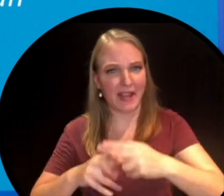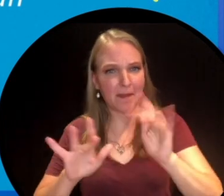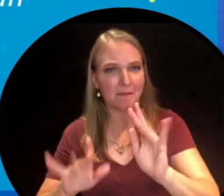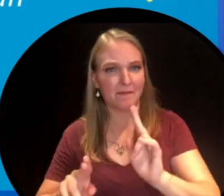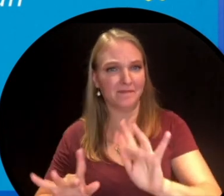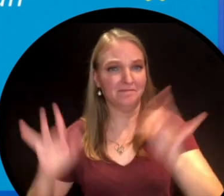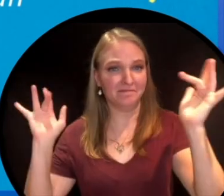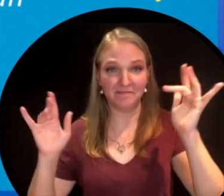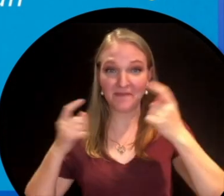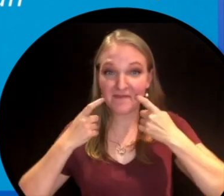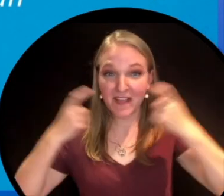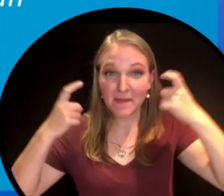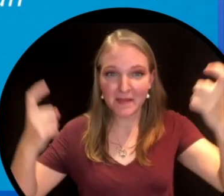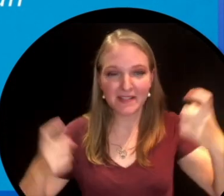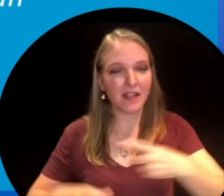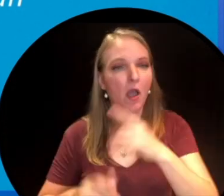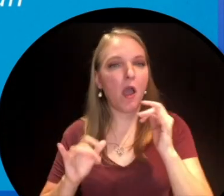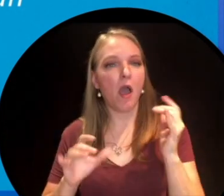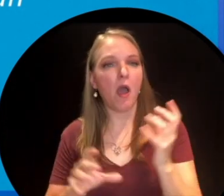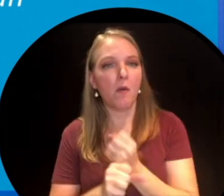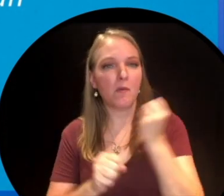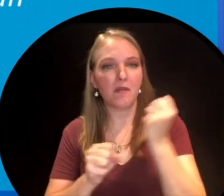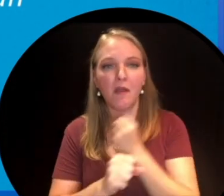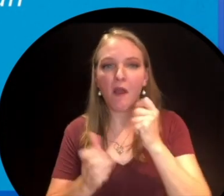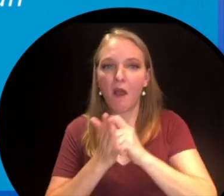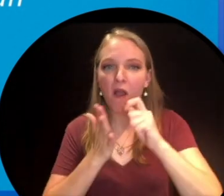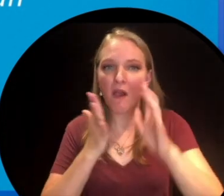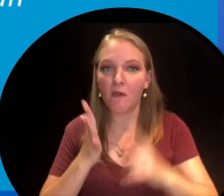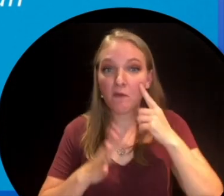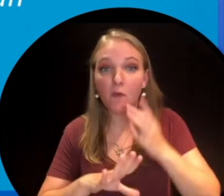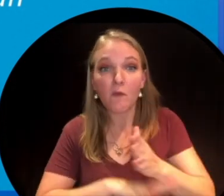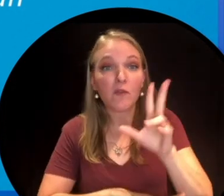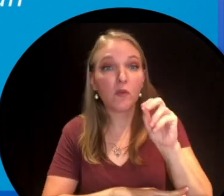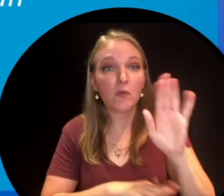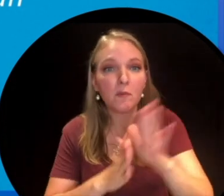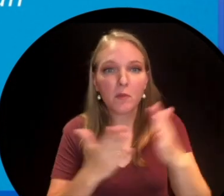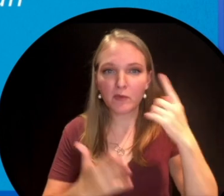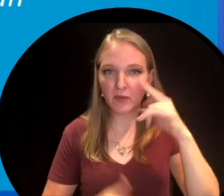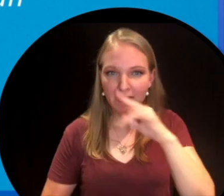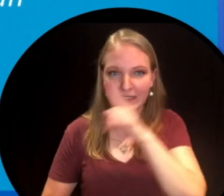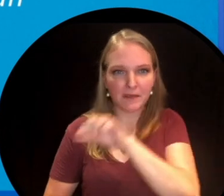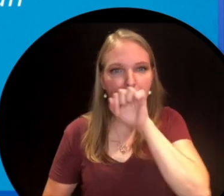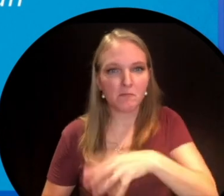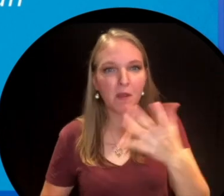Kevin is the award-winning author of over 30 books for kids. He has a thing for monsters,